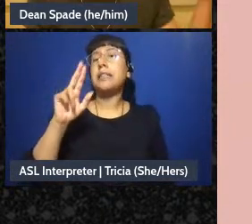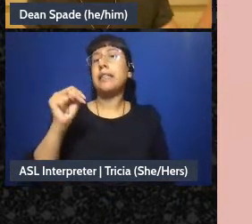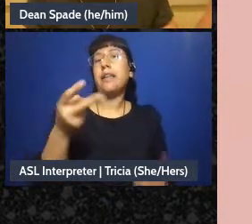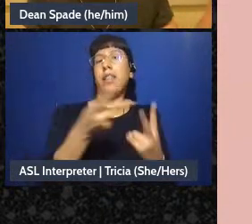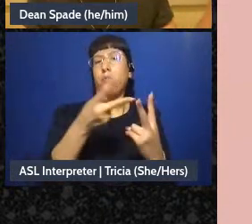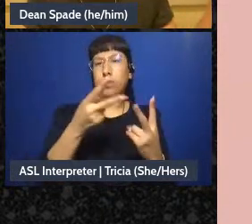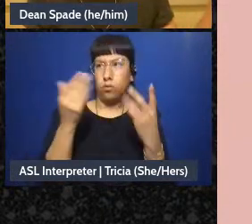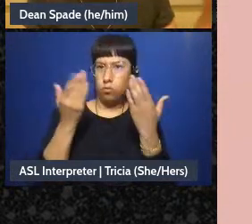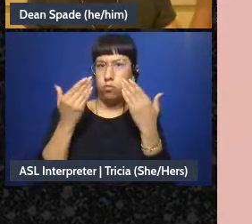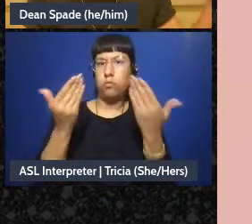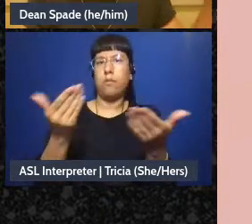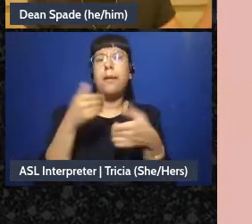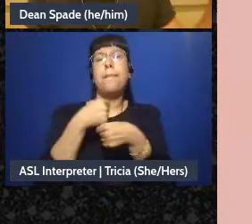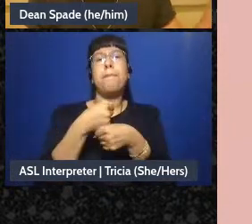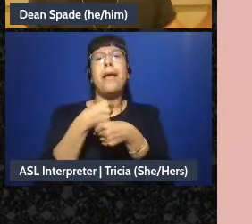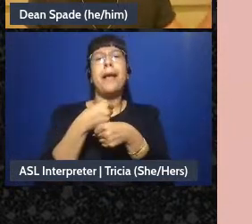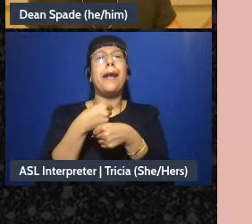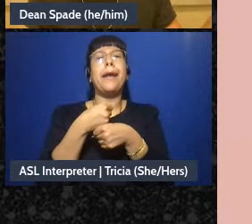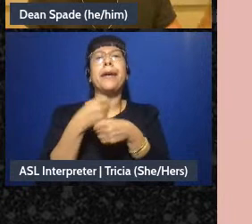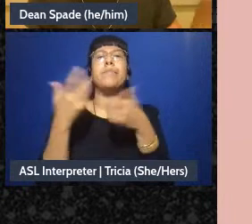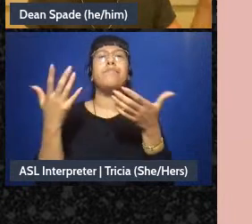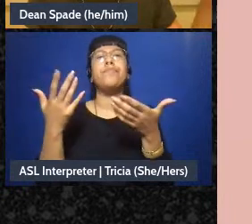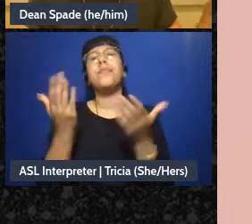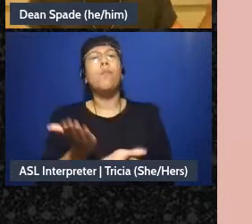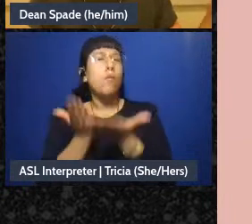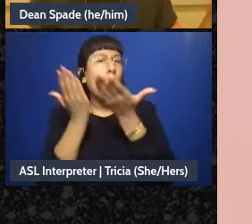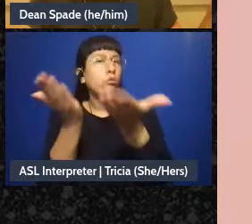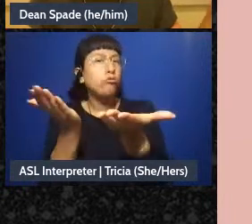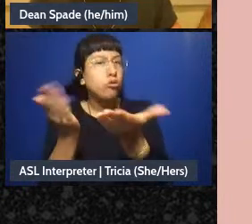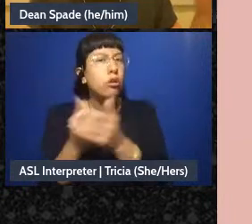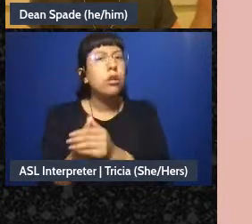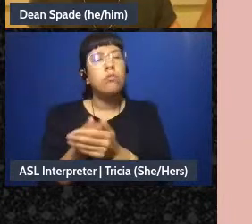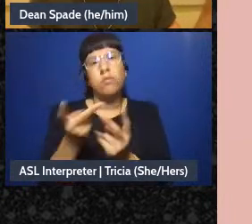um, generate a proposal about that, they're going to do a little bit of research trying to figure